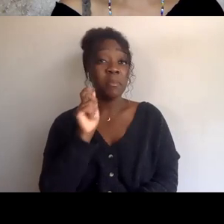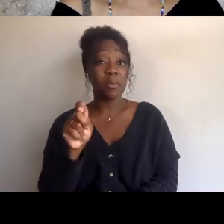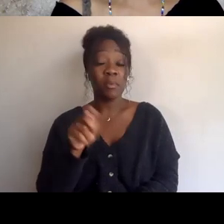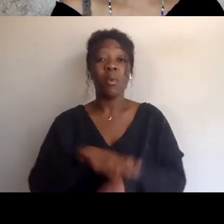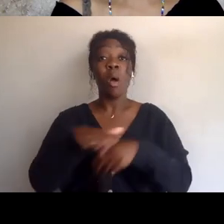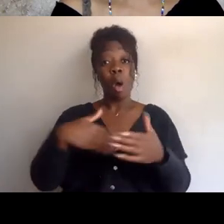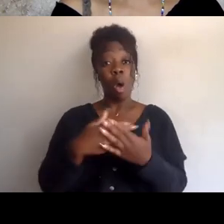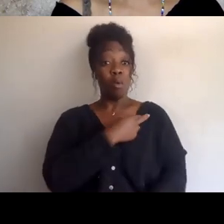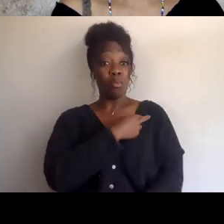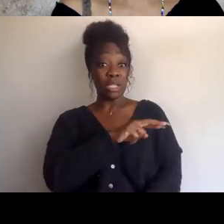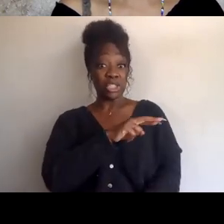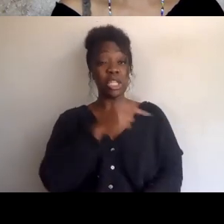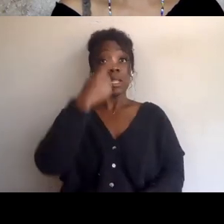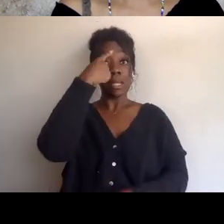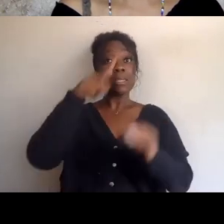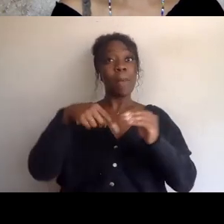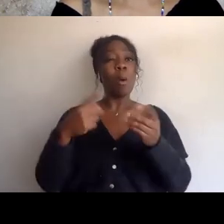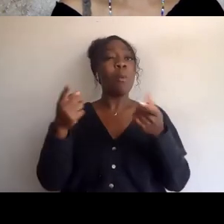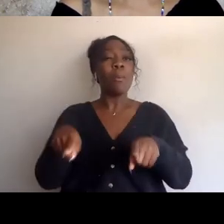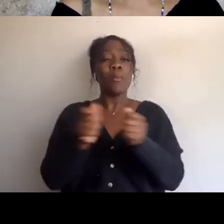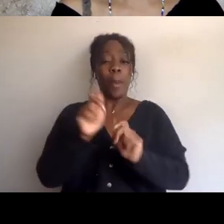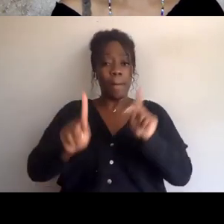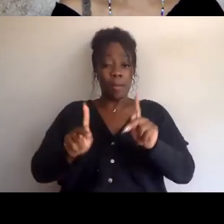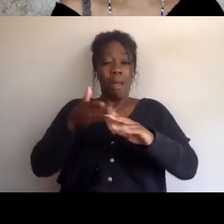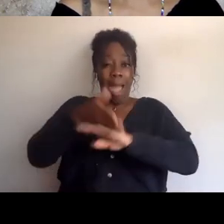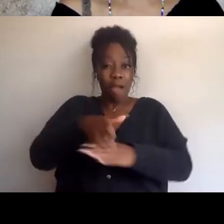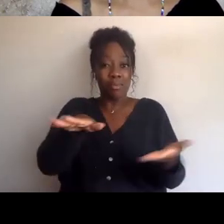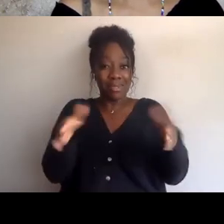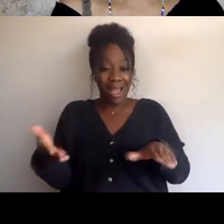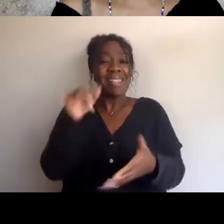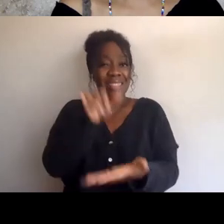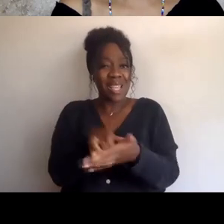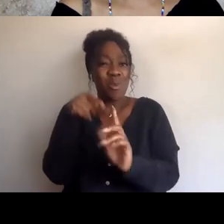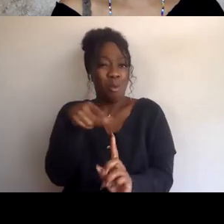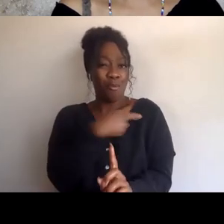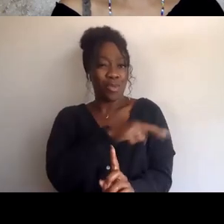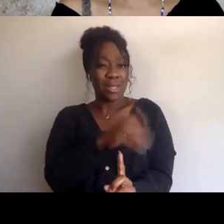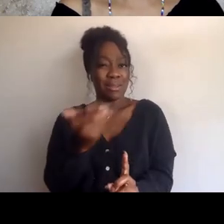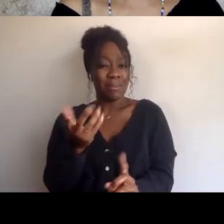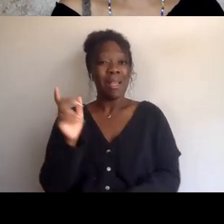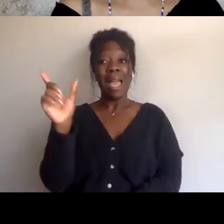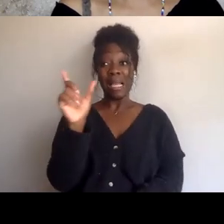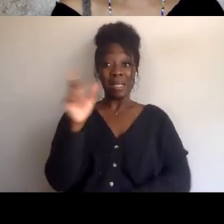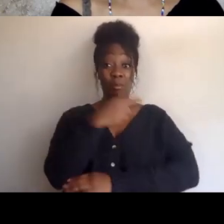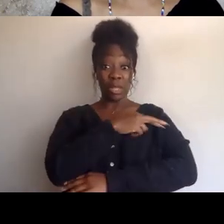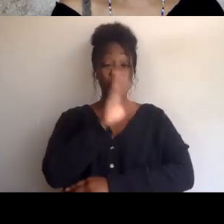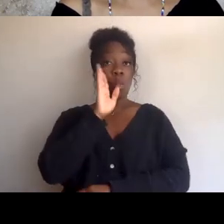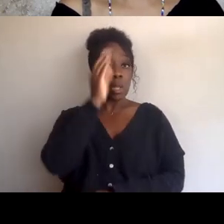after they die, that's what religions are for. Islam will tell you what happens to you when you die, as a matter of fact, this which forces you